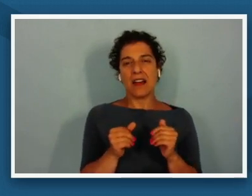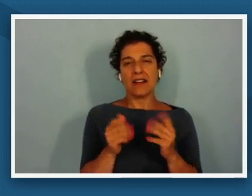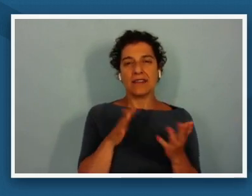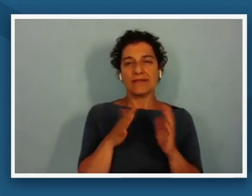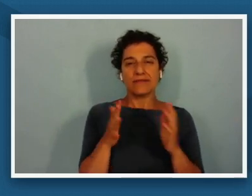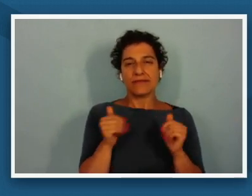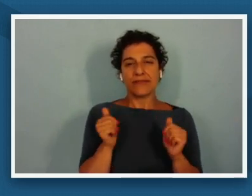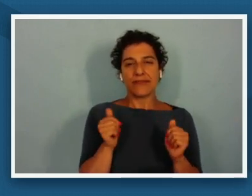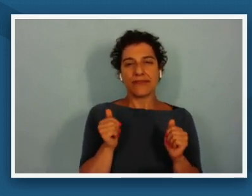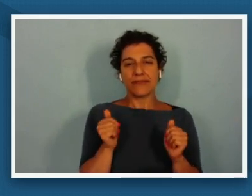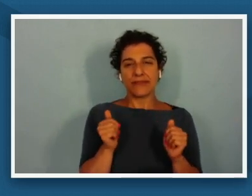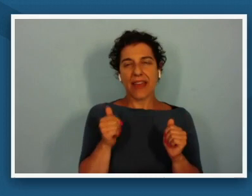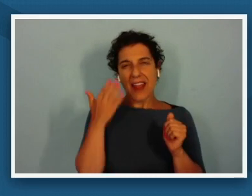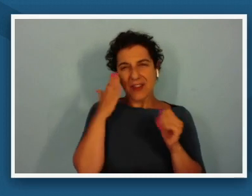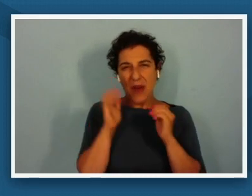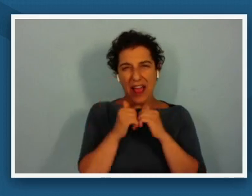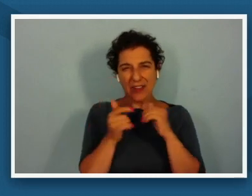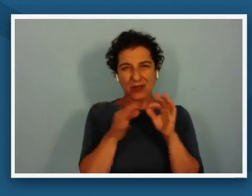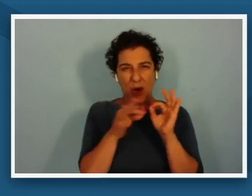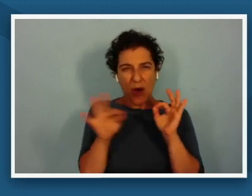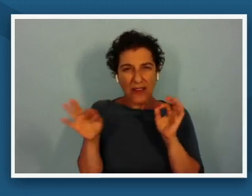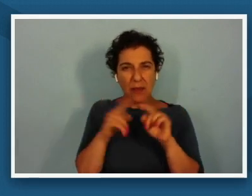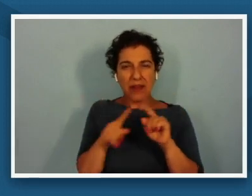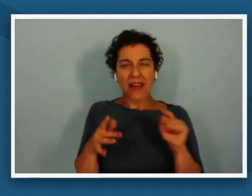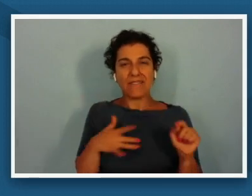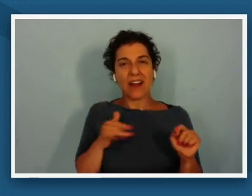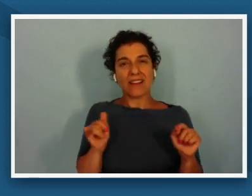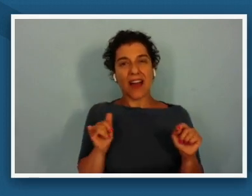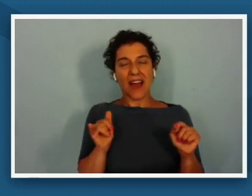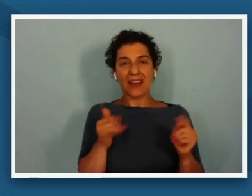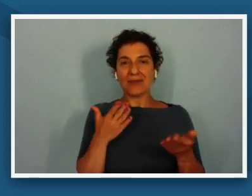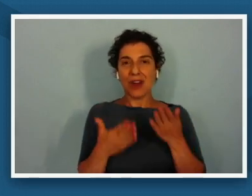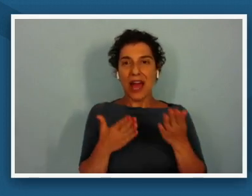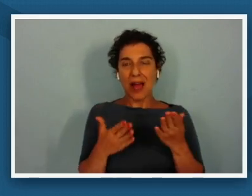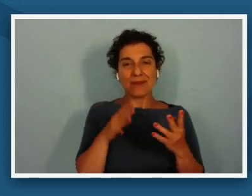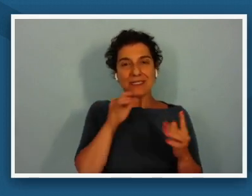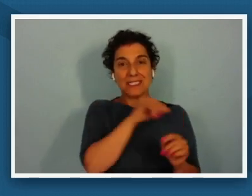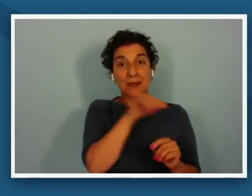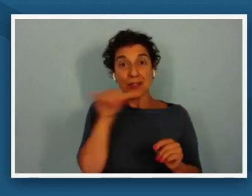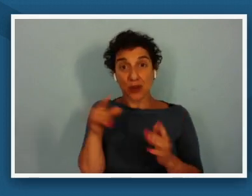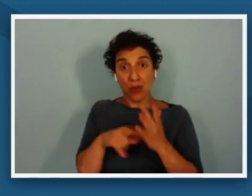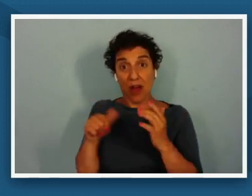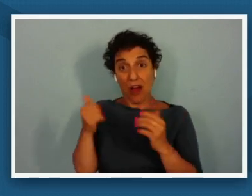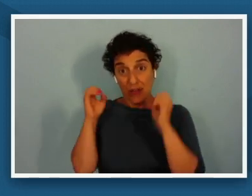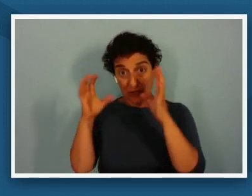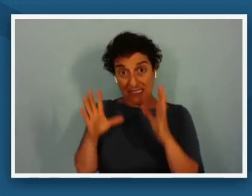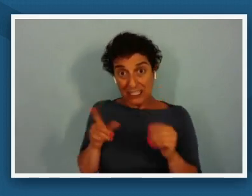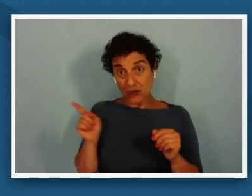how to call it really but like i felt uh perhaps similar to what other teachers